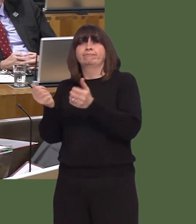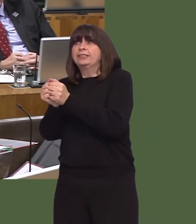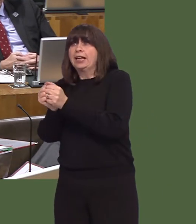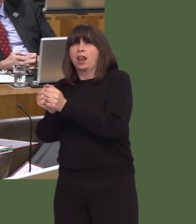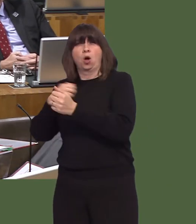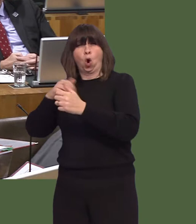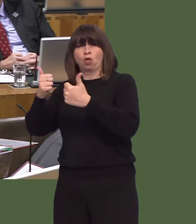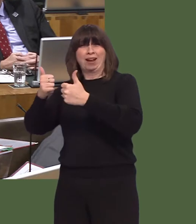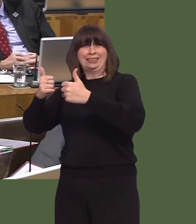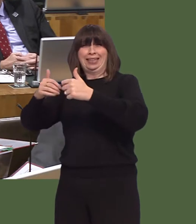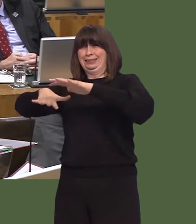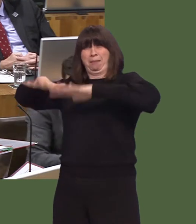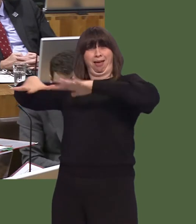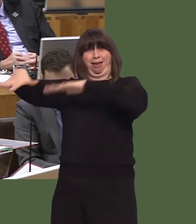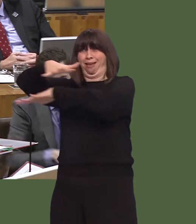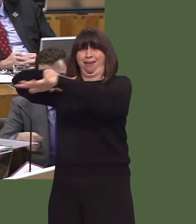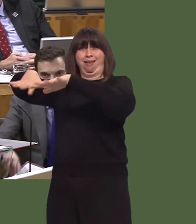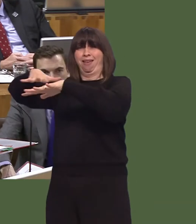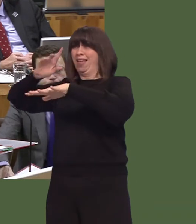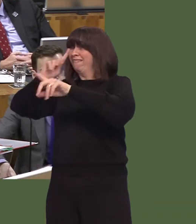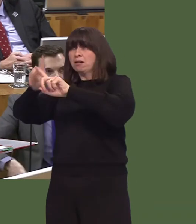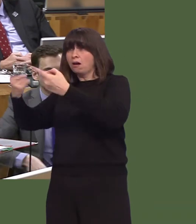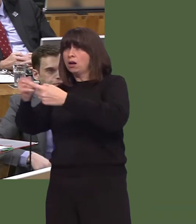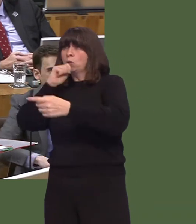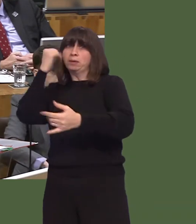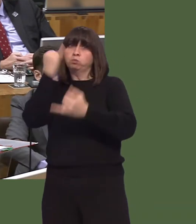have no chance of agreeing a deal with other markets that are much, much different, with